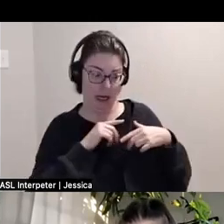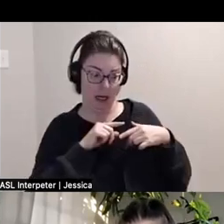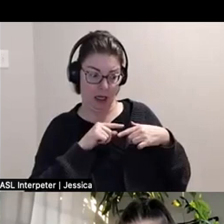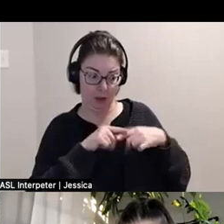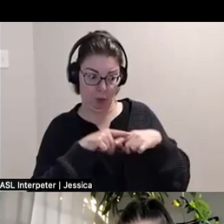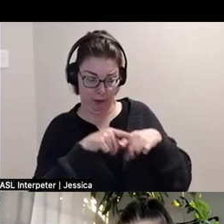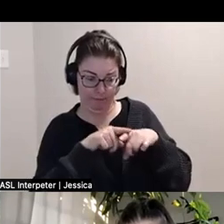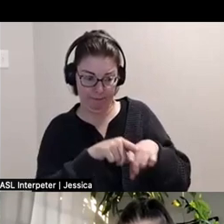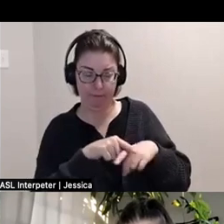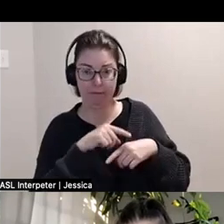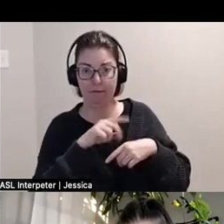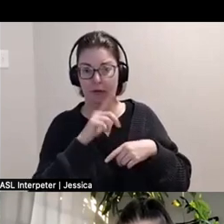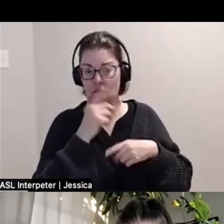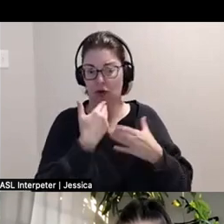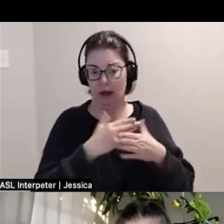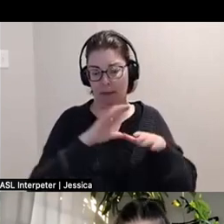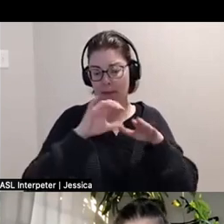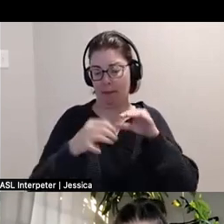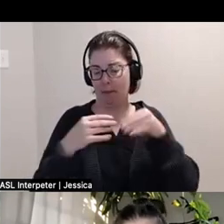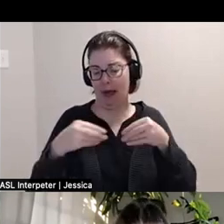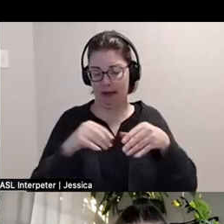there's still like a plastic thing underneath so nobody's gonna fall through. *laughs*